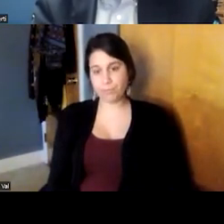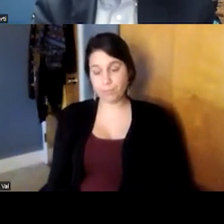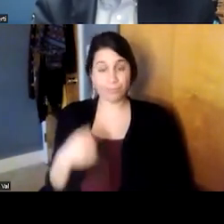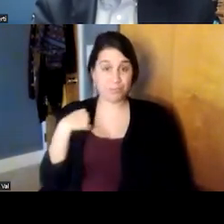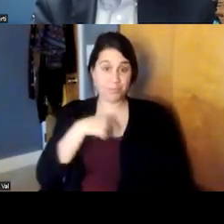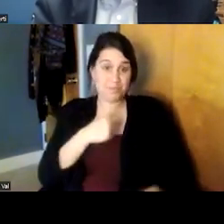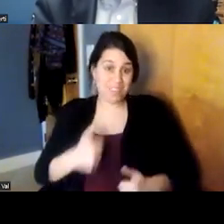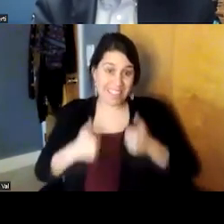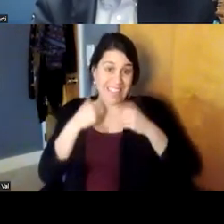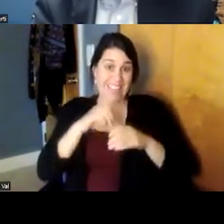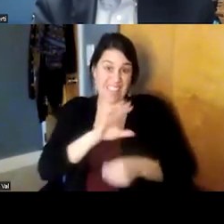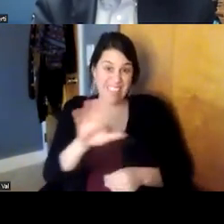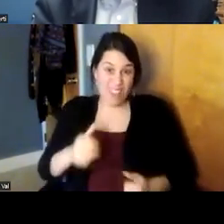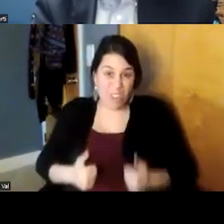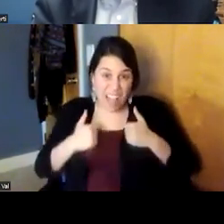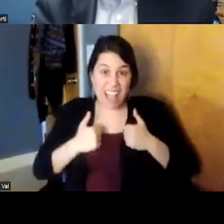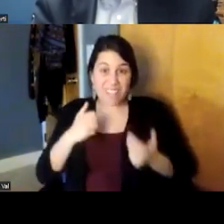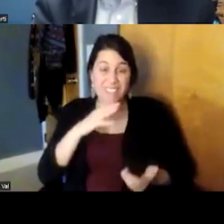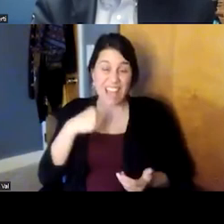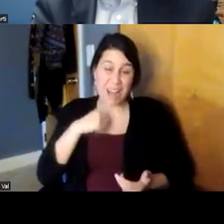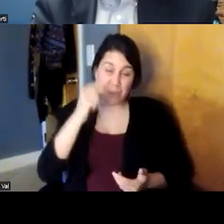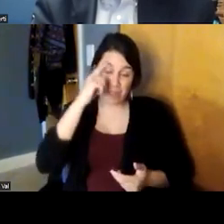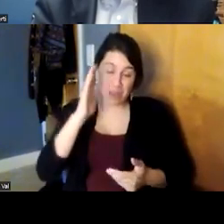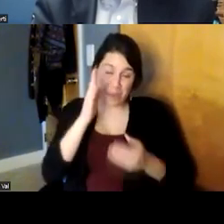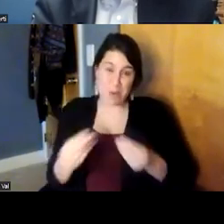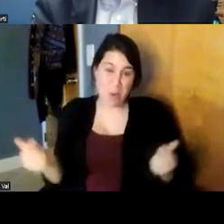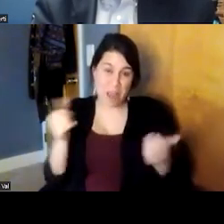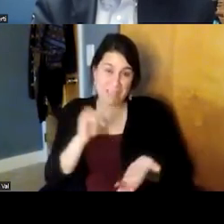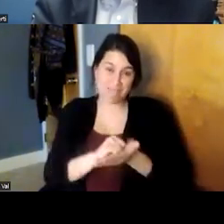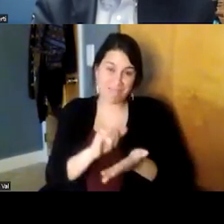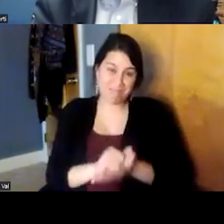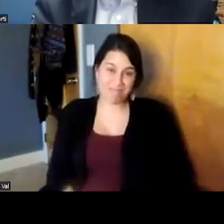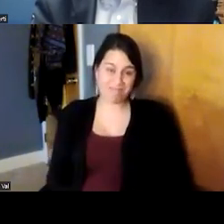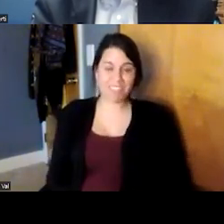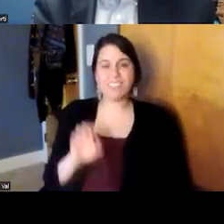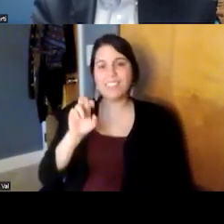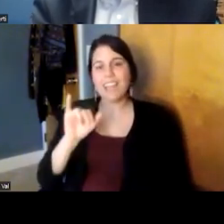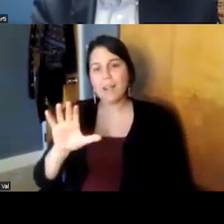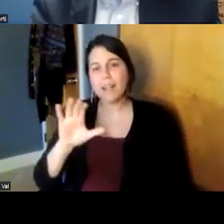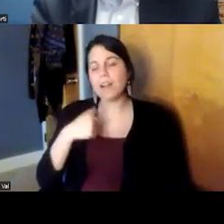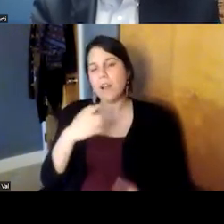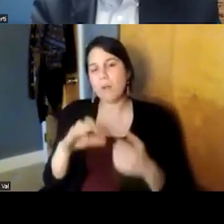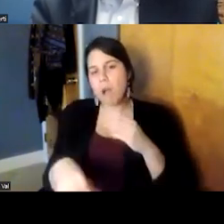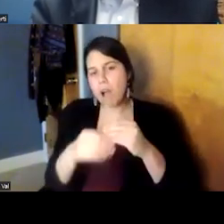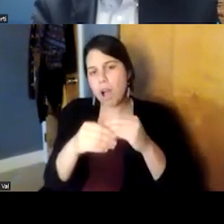go away because right and i want him yeah i want to add that that the the this goes to the question